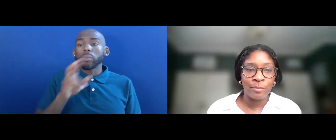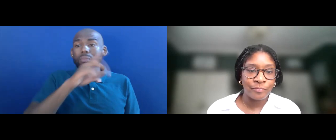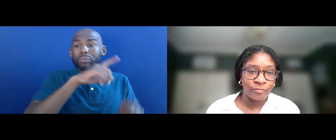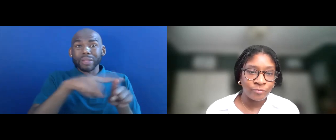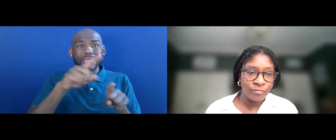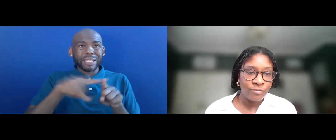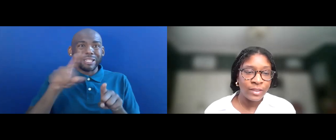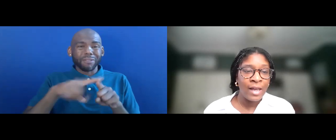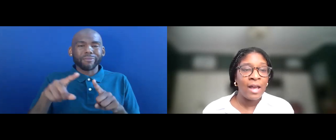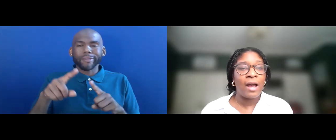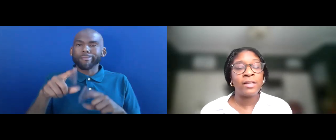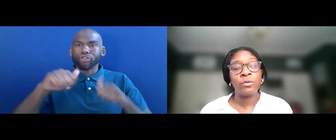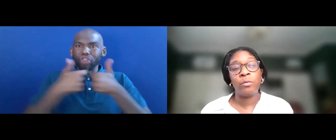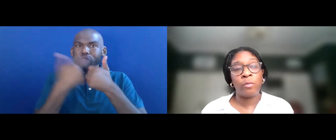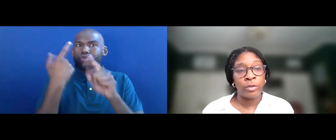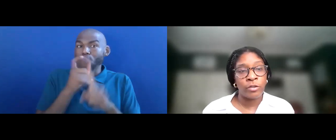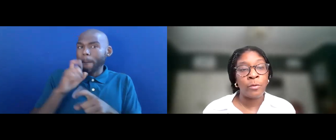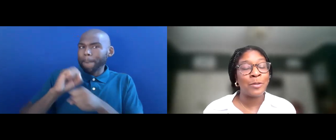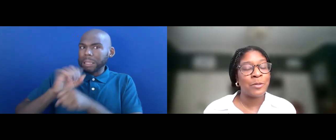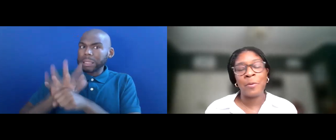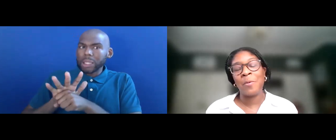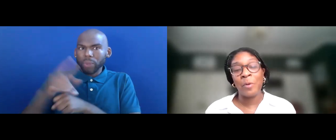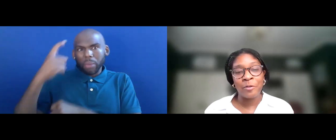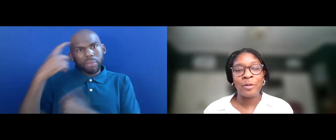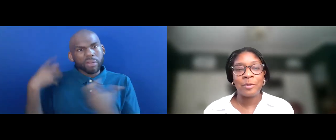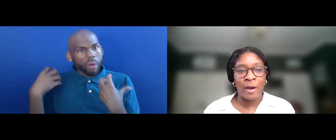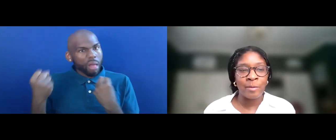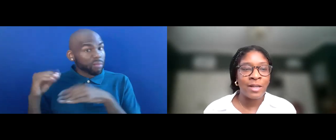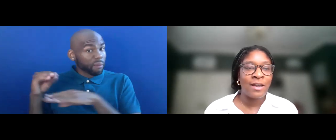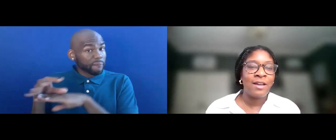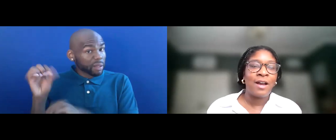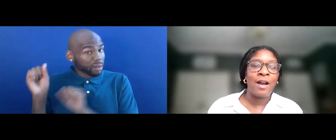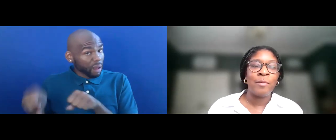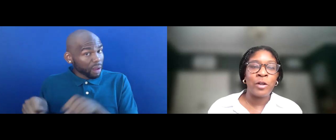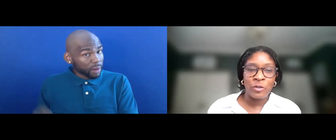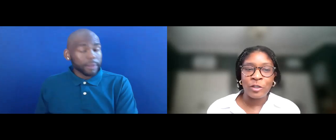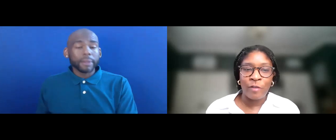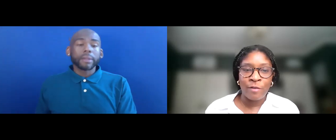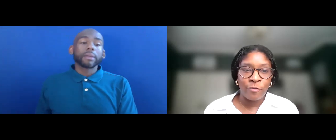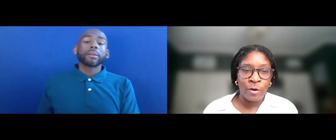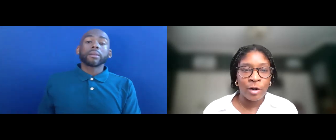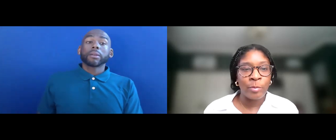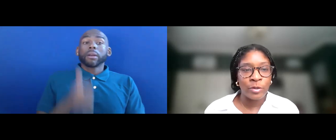THE PANDEMIC. AS ROBINSUE SO WONDERFULLY DESCRIBED UNDER SECTION 504 A